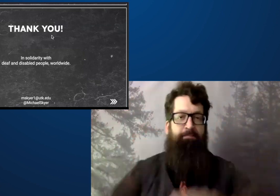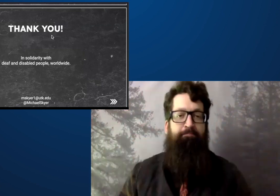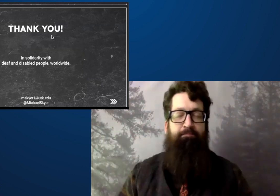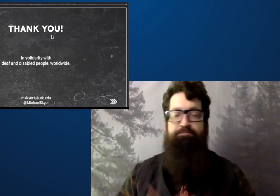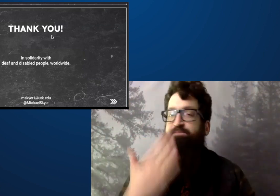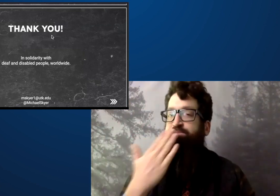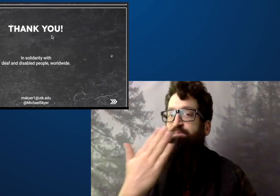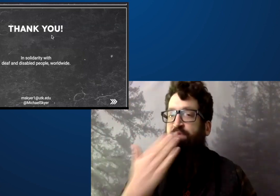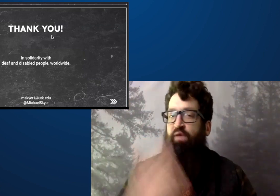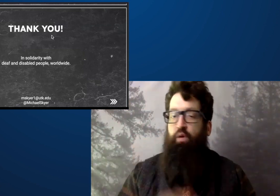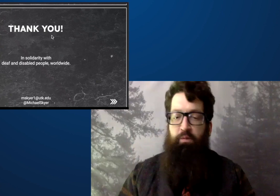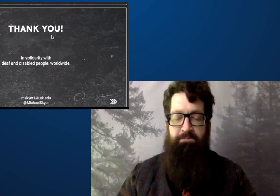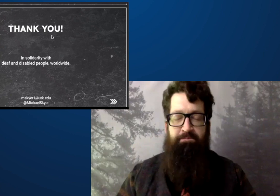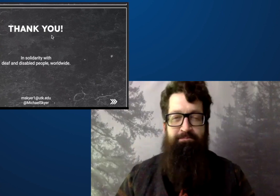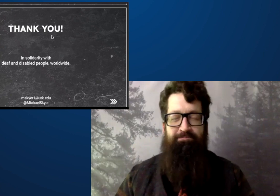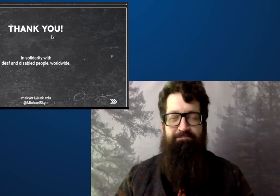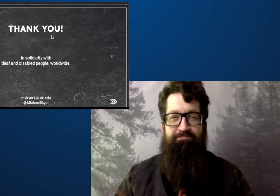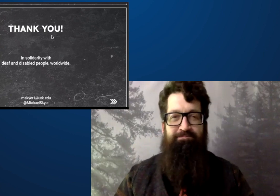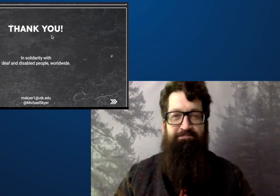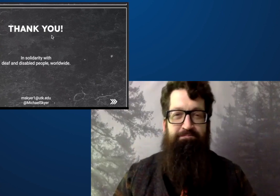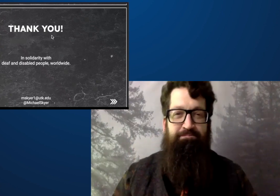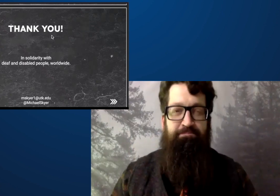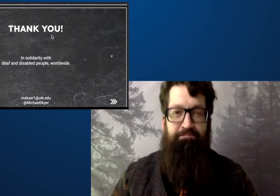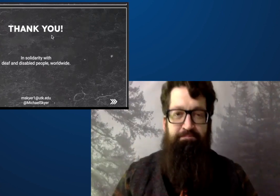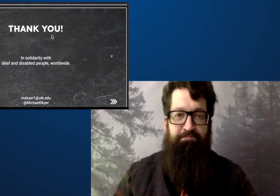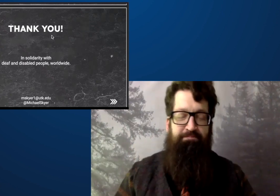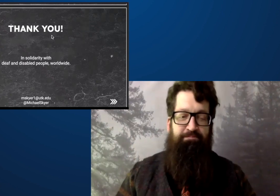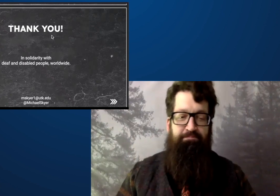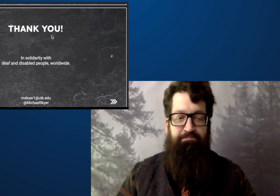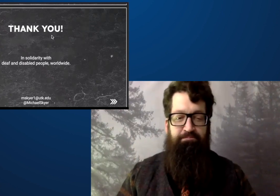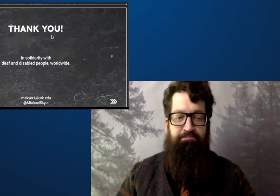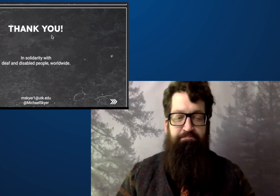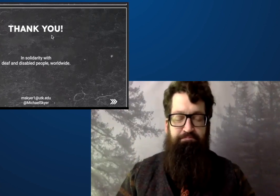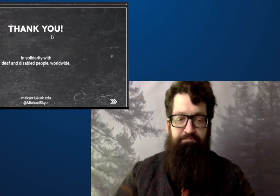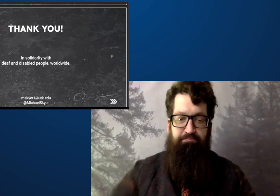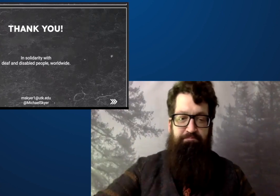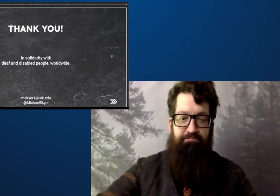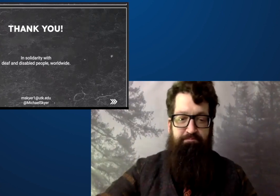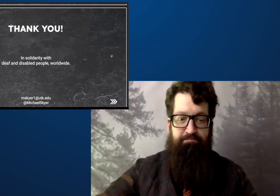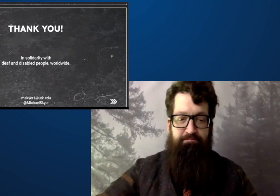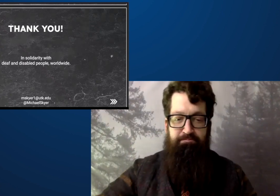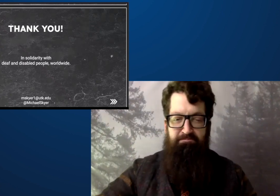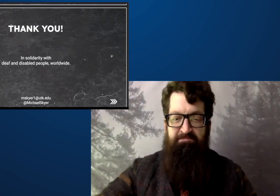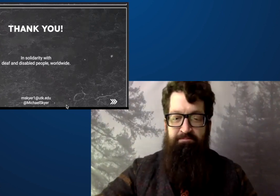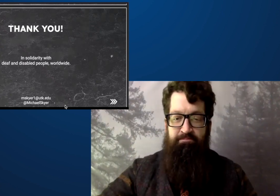And this is in solidarity with deaf and disabled people worldwide.